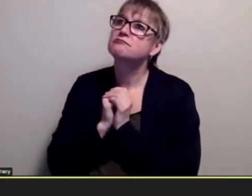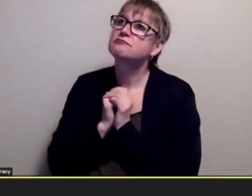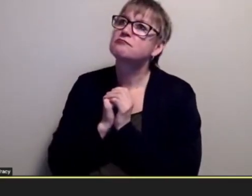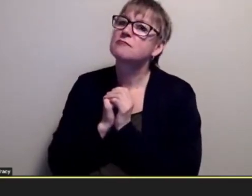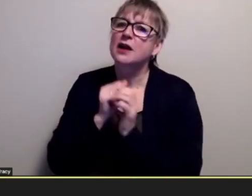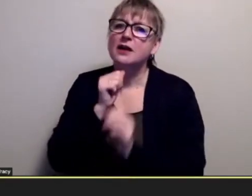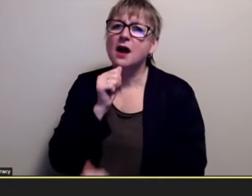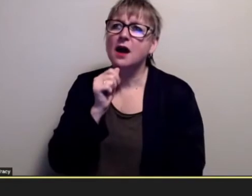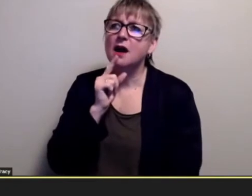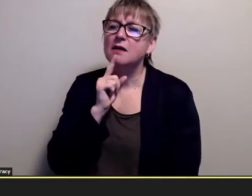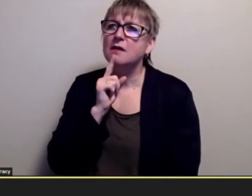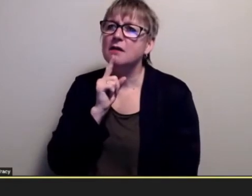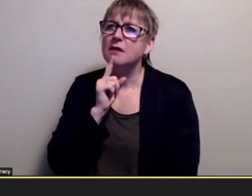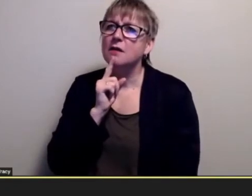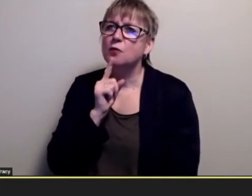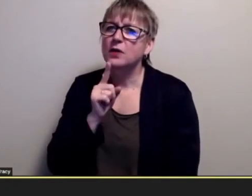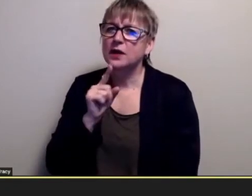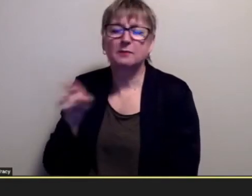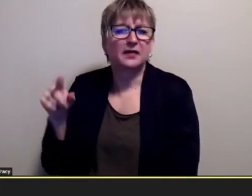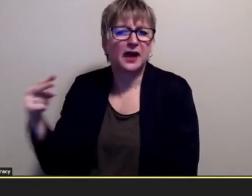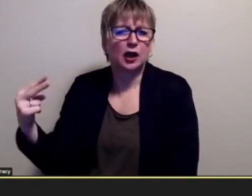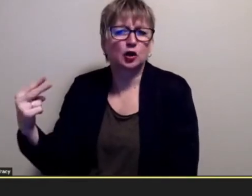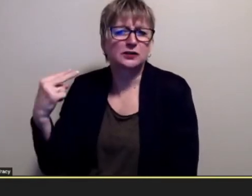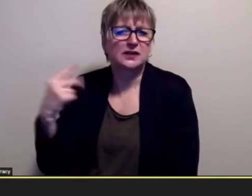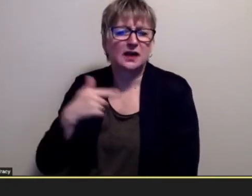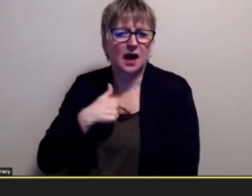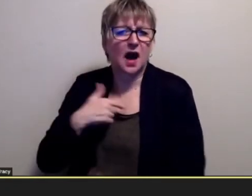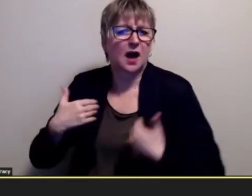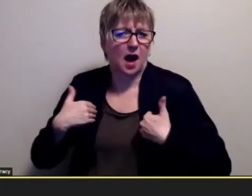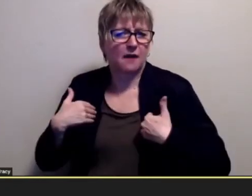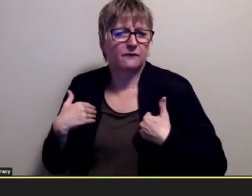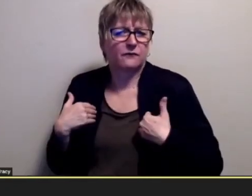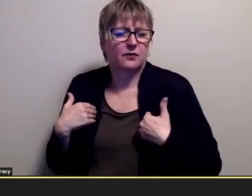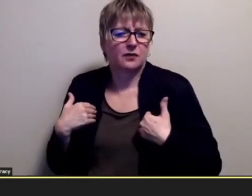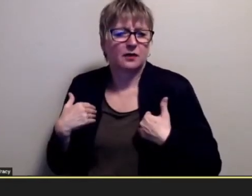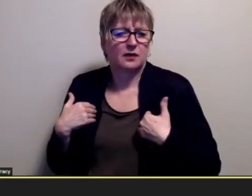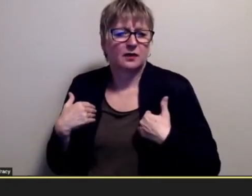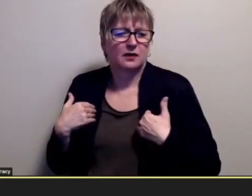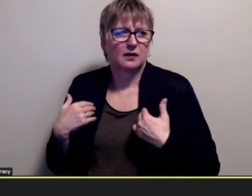i think it seemed that i had a hasbro well like you know they could pick up the signs